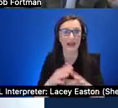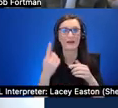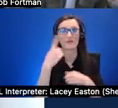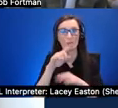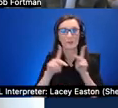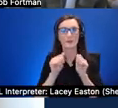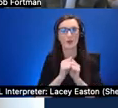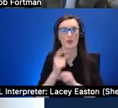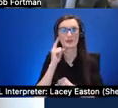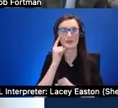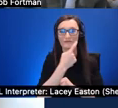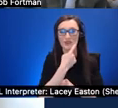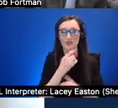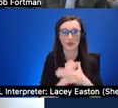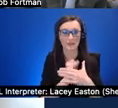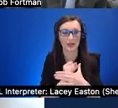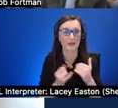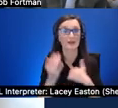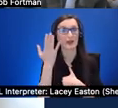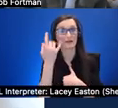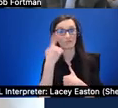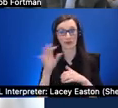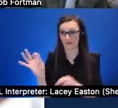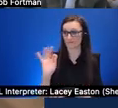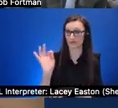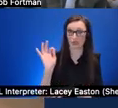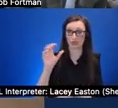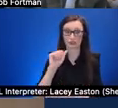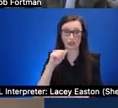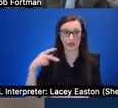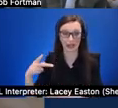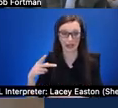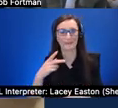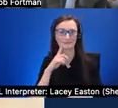furniture app uh which is very popular one like if you think about ikea place um so in this one